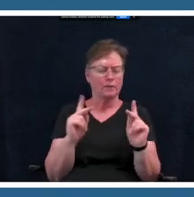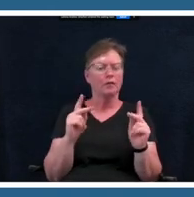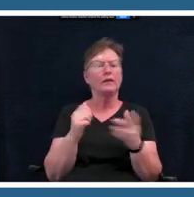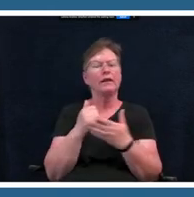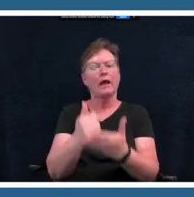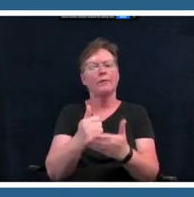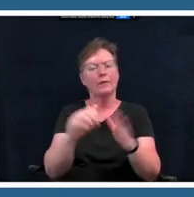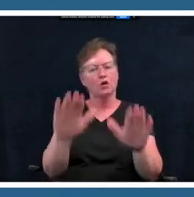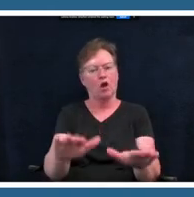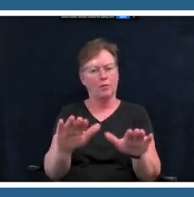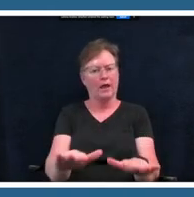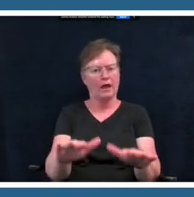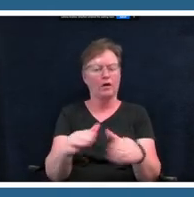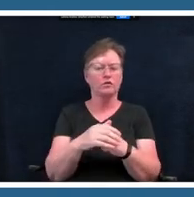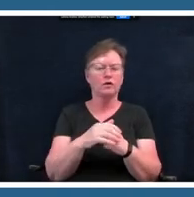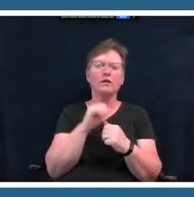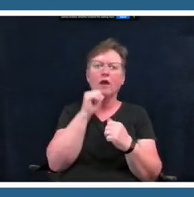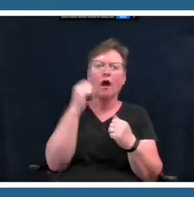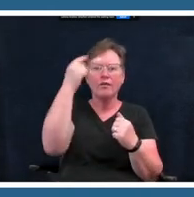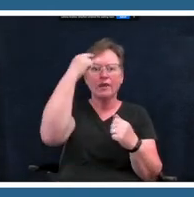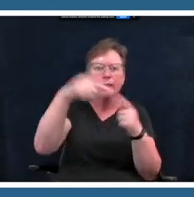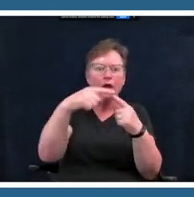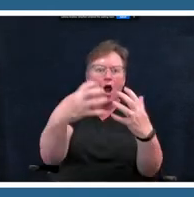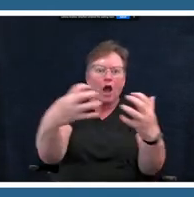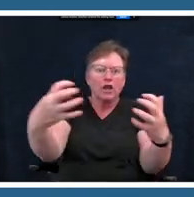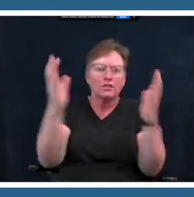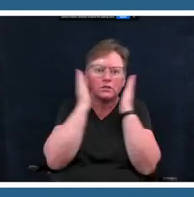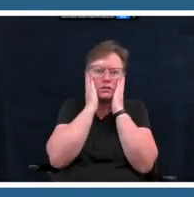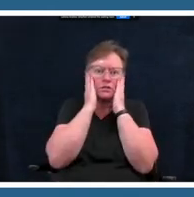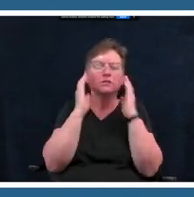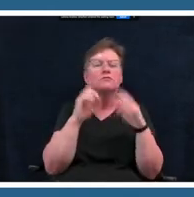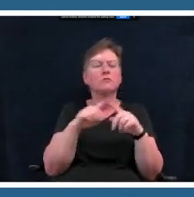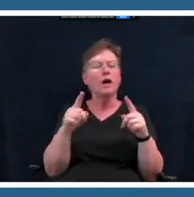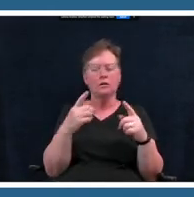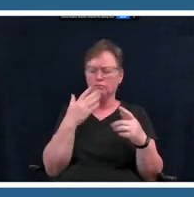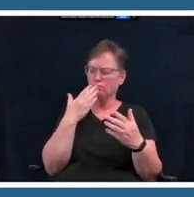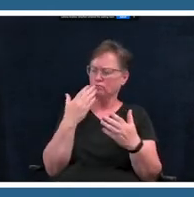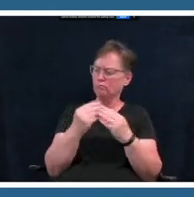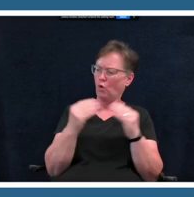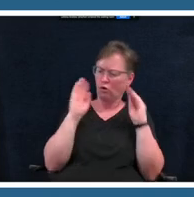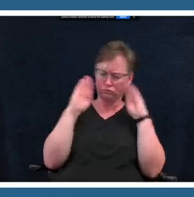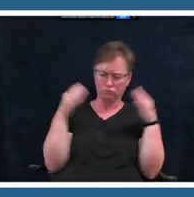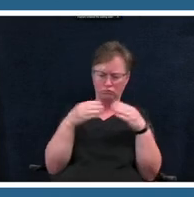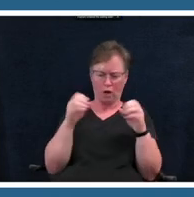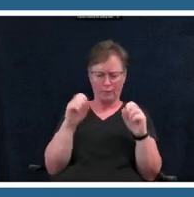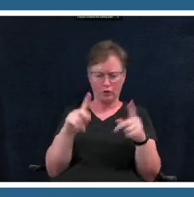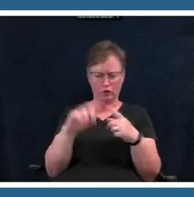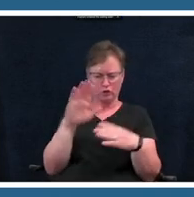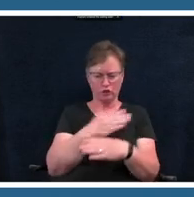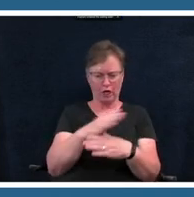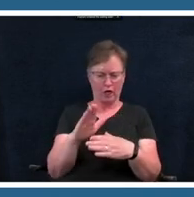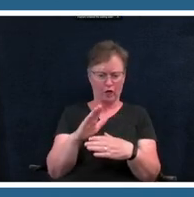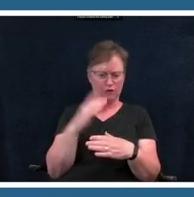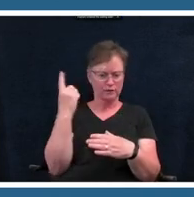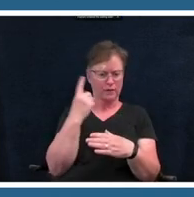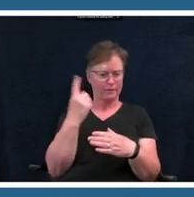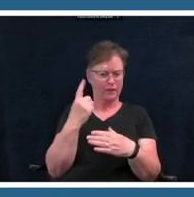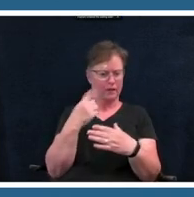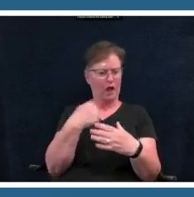the audience but the fact that they have the opportunity to share something that they've created so if it's um deep